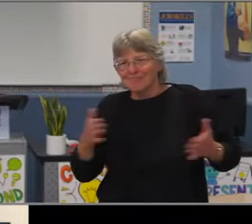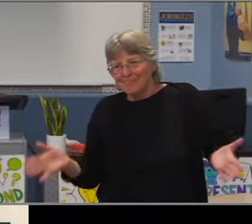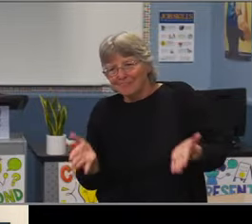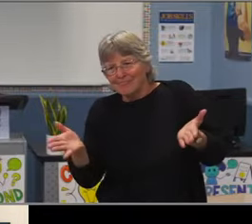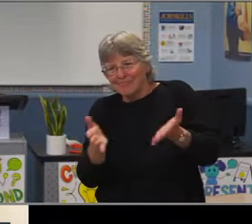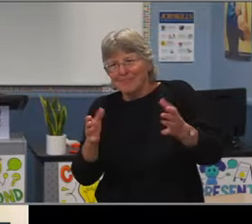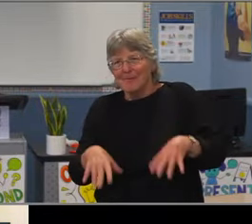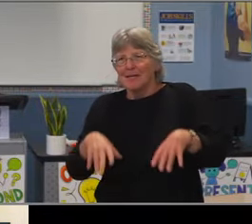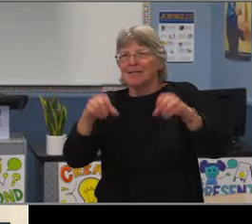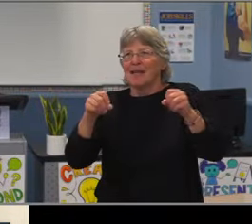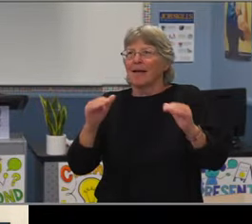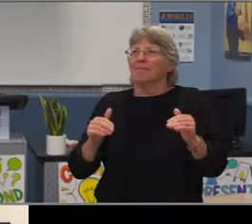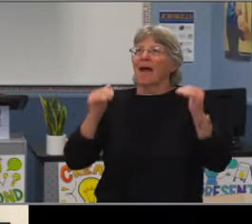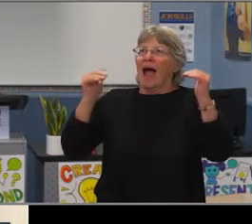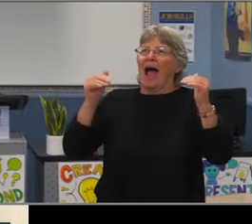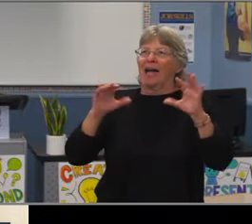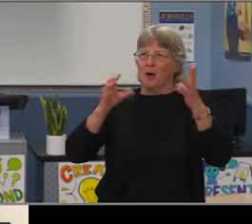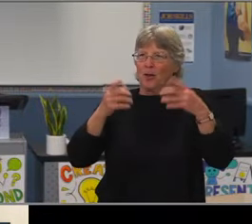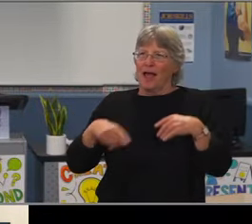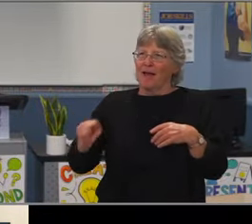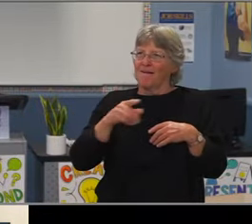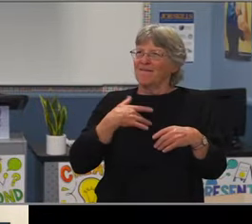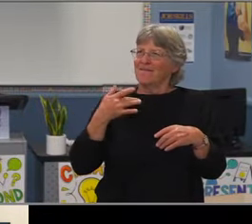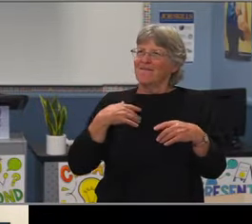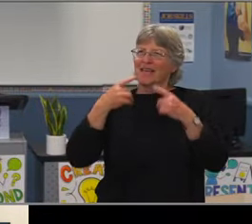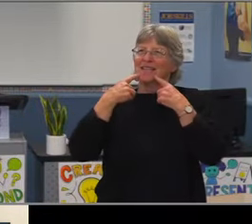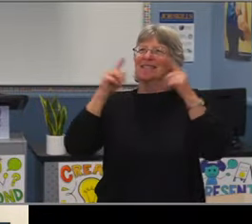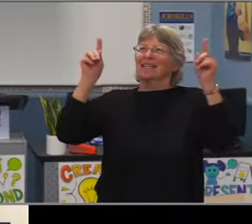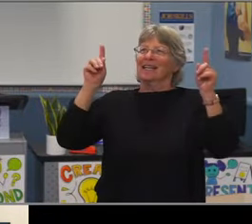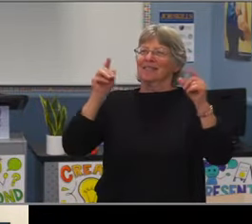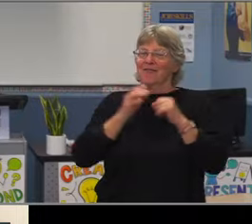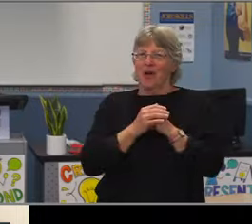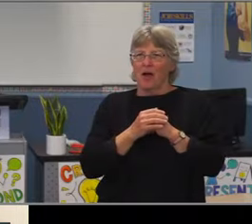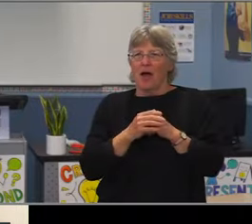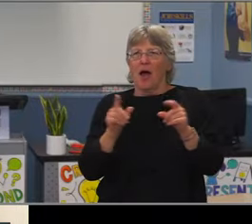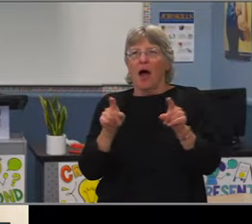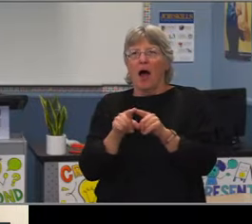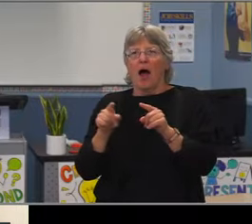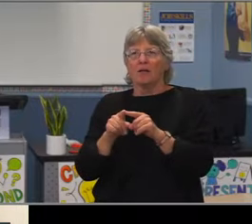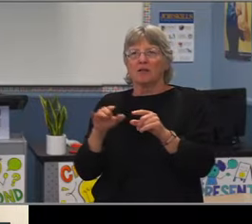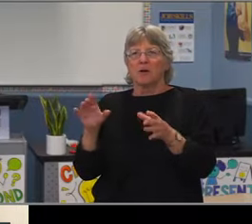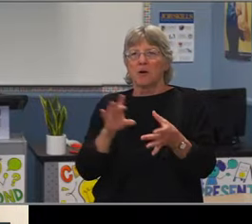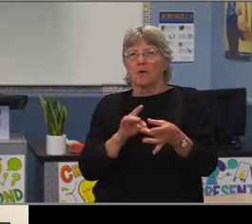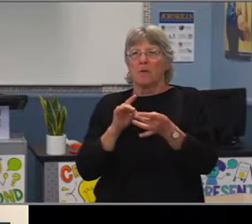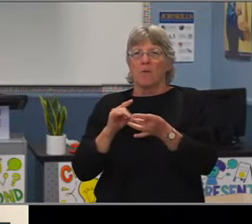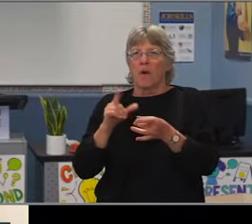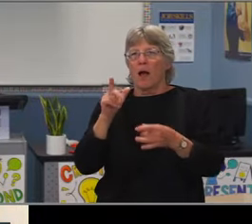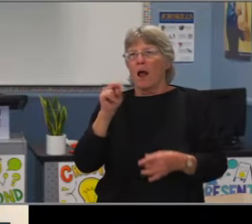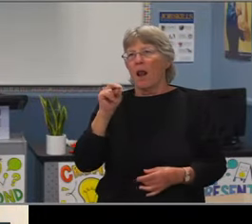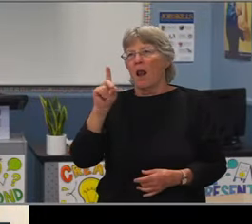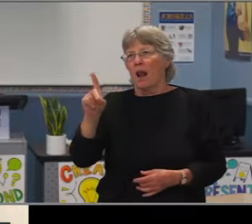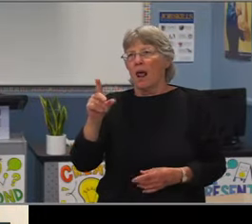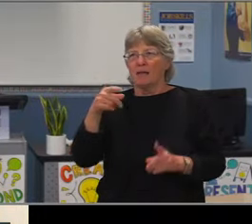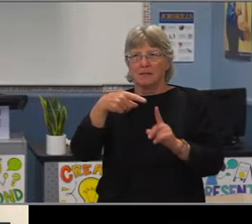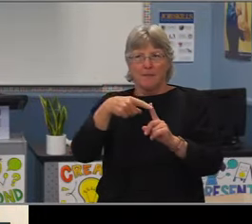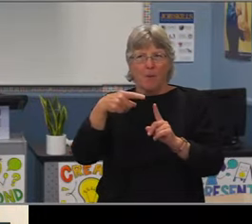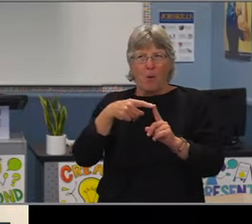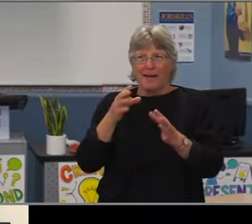they're leaving a smaller, more personal environment and going into a huge campus, which is virtually a small city.